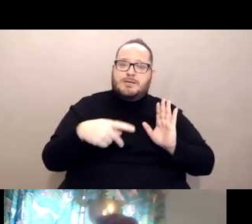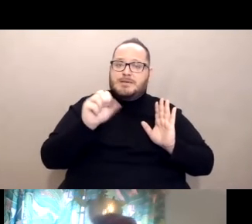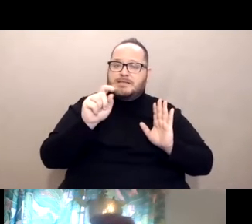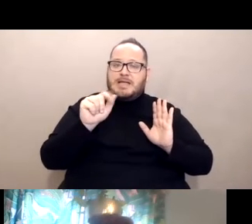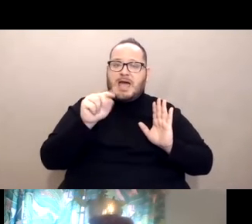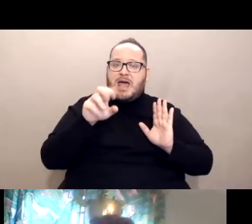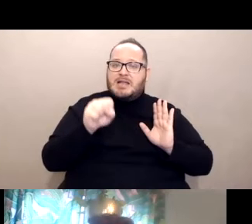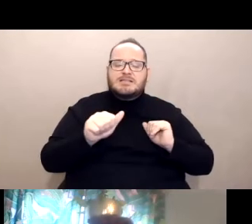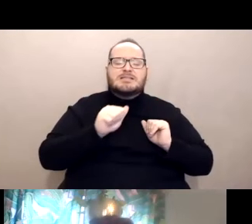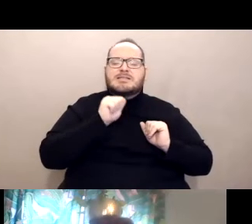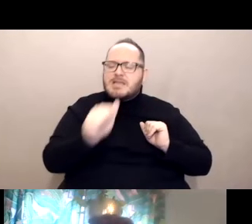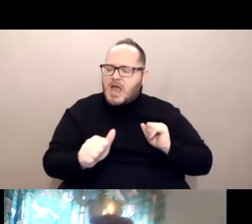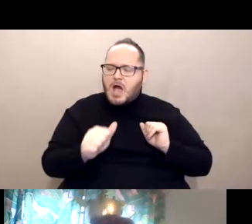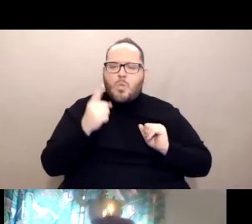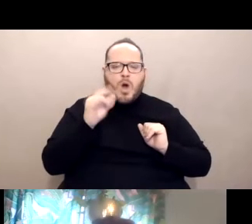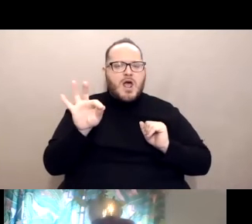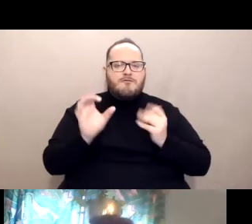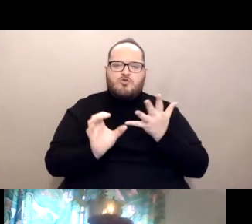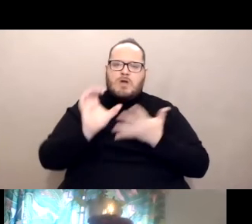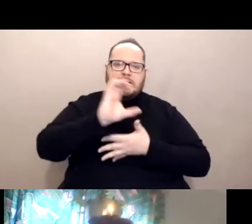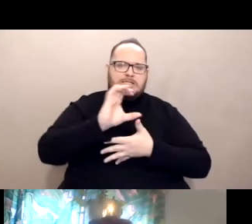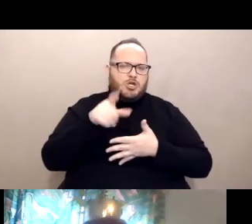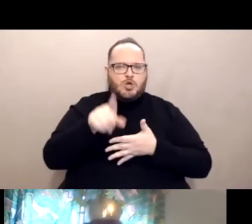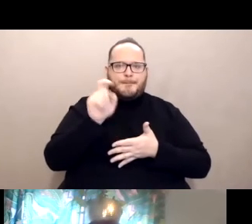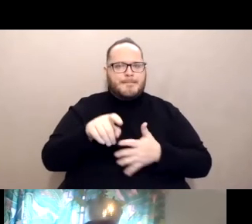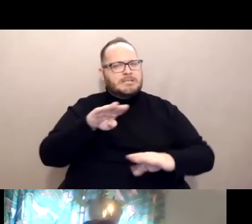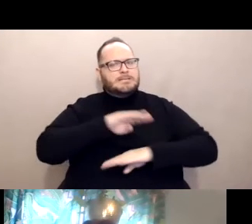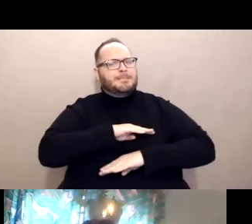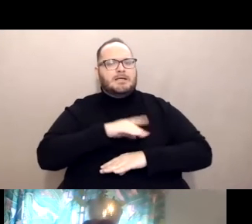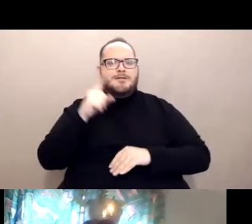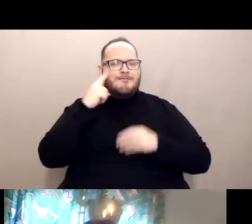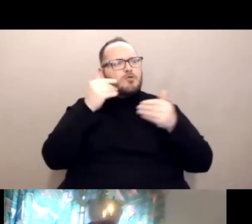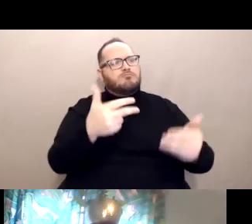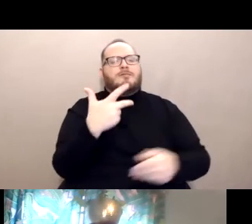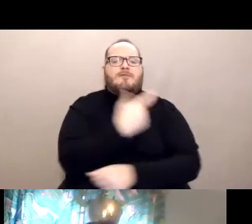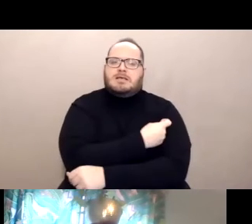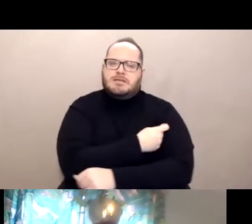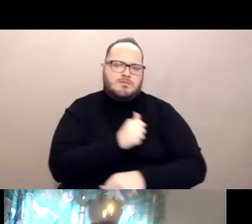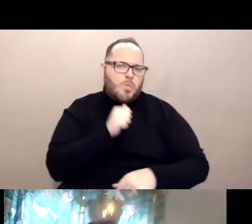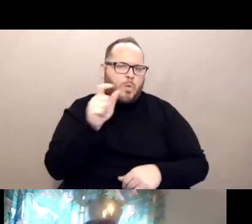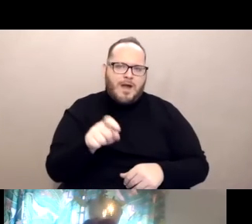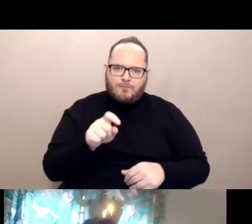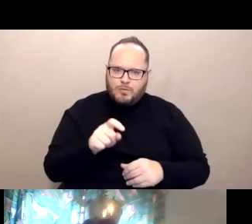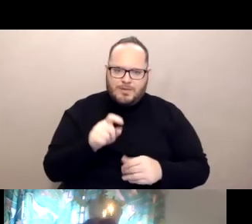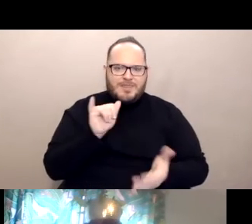is not one of the criteria that you must meet in order to get vaccinated. That should not come up.